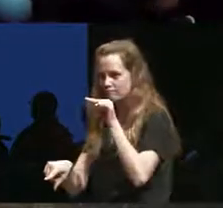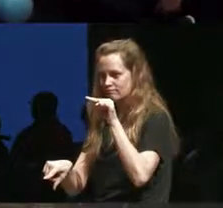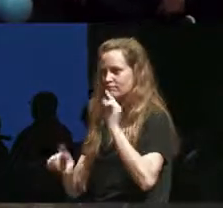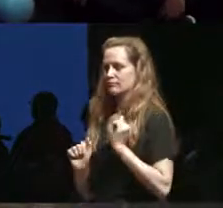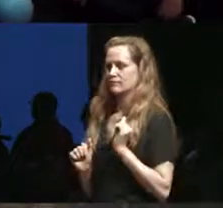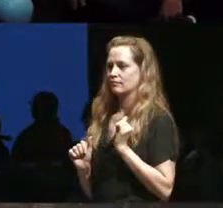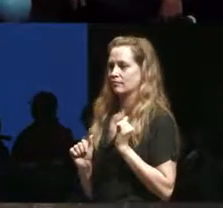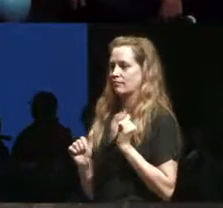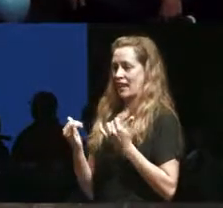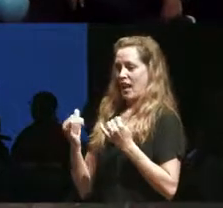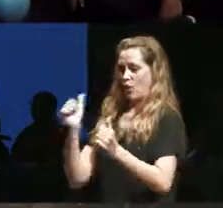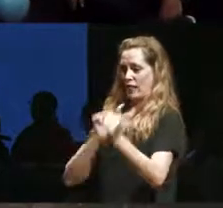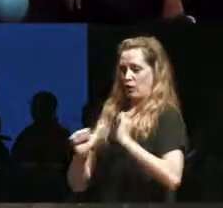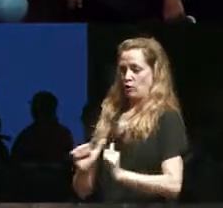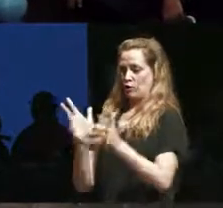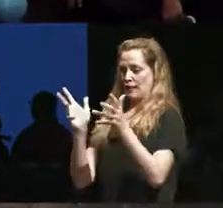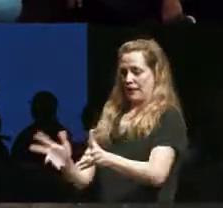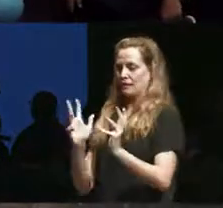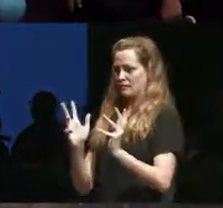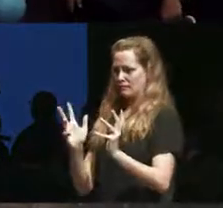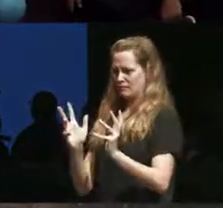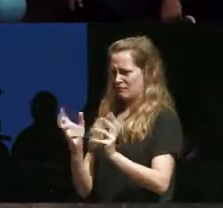being transformed it has it's not that powerful mainstream is not that powerful